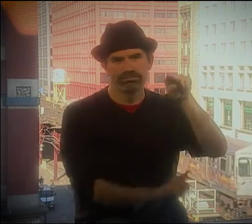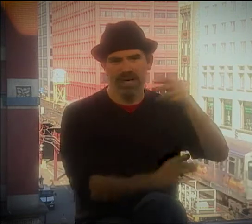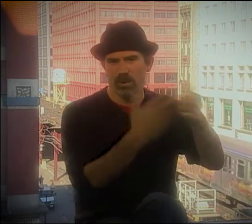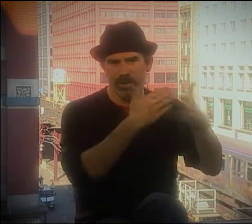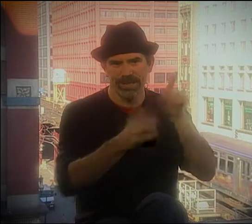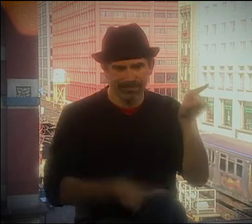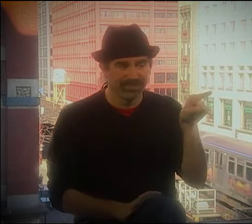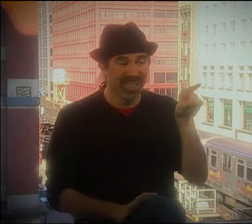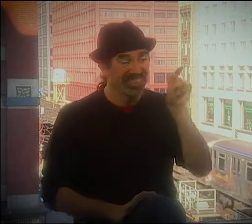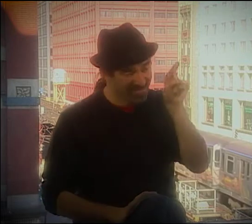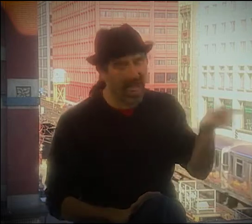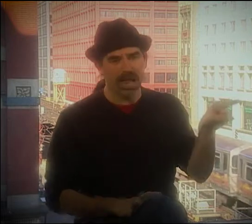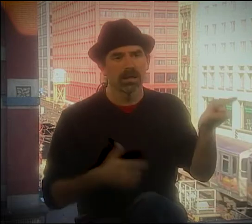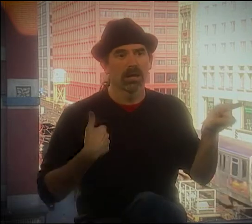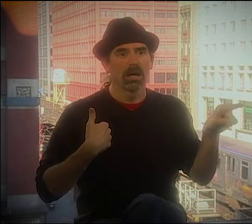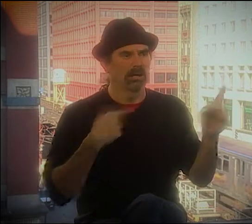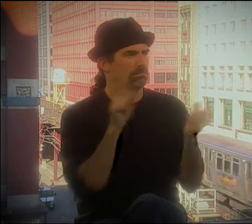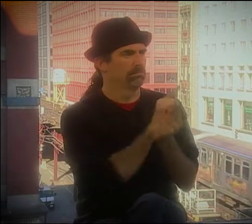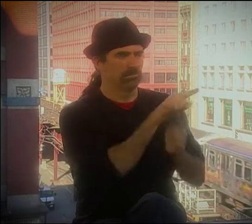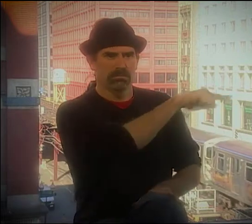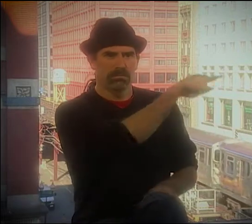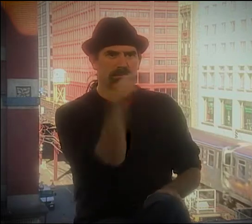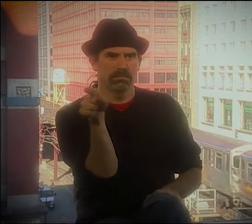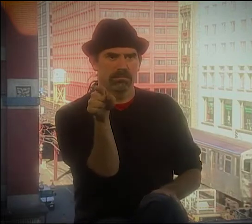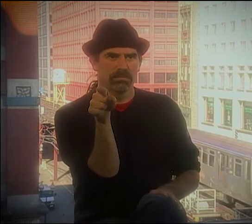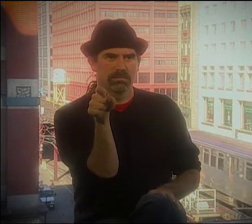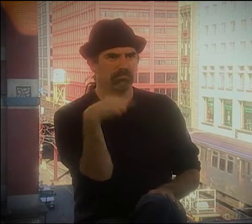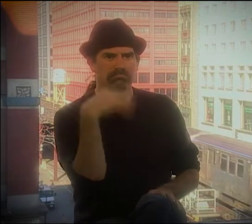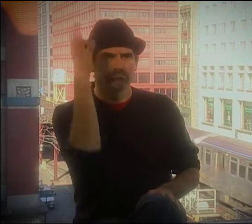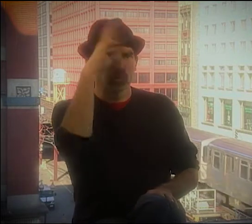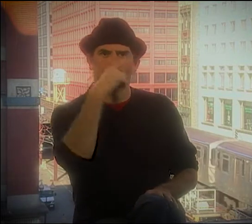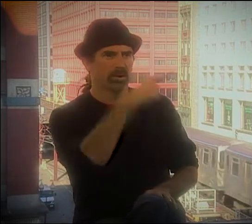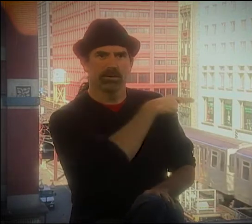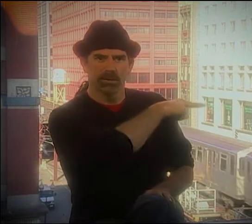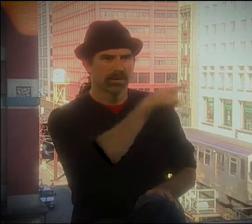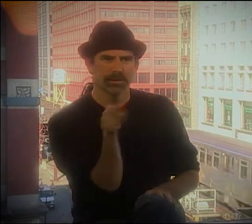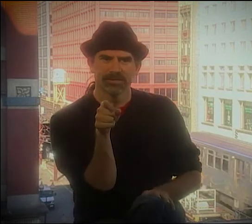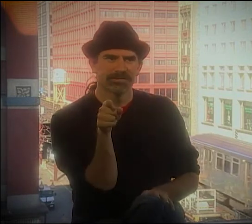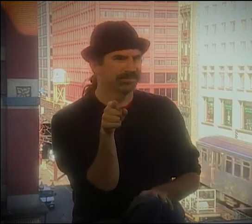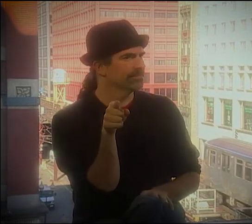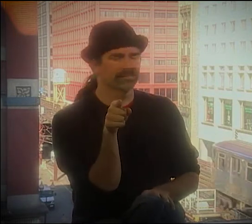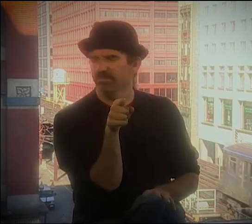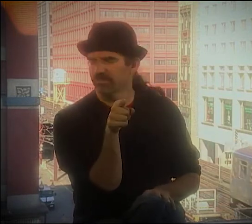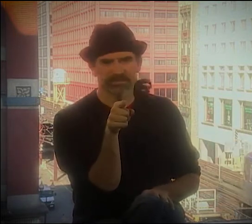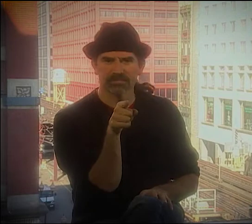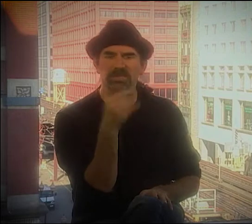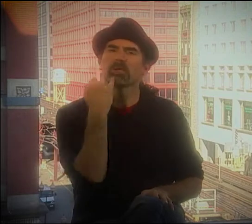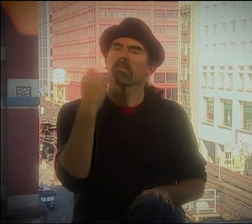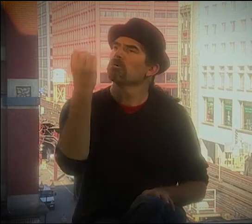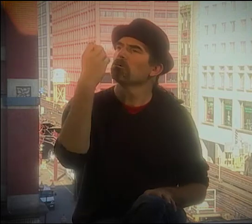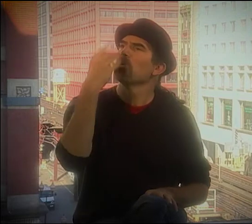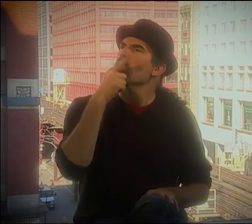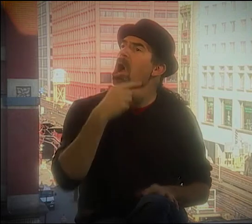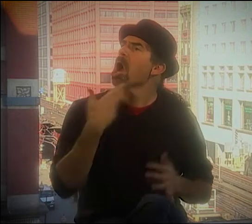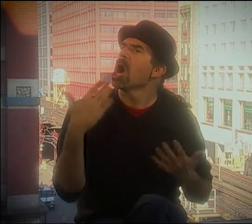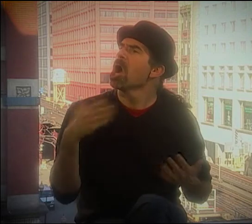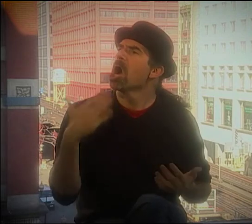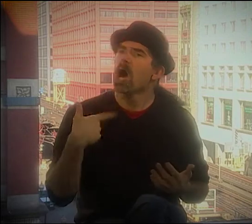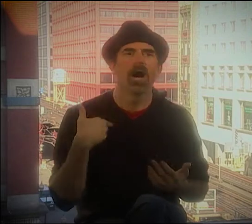BUT LUCKILY, I HAVE EVERYTHING DOCUMENTED. YOU KNOW, A LOT OF PEOPLE DIDN'T KNOW WHO